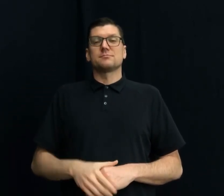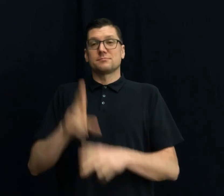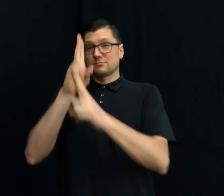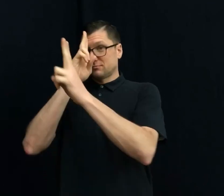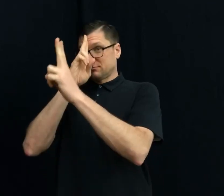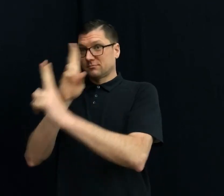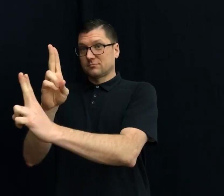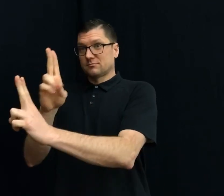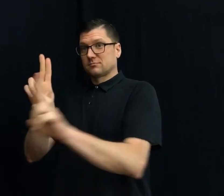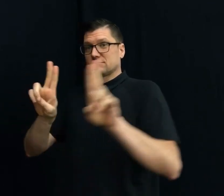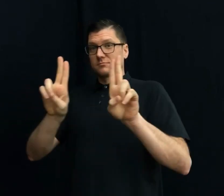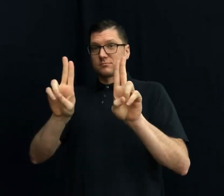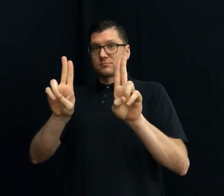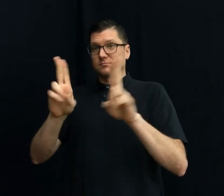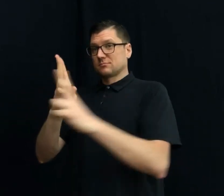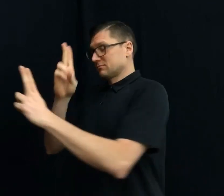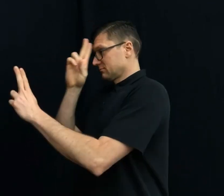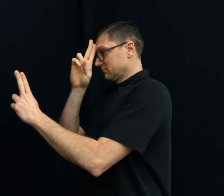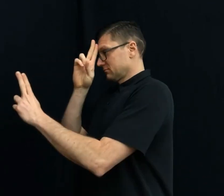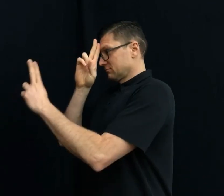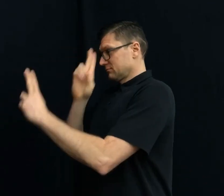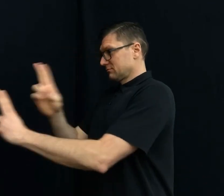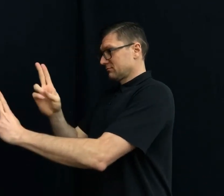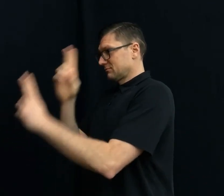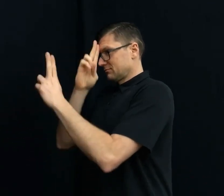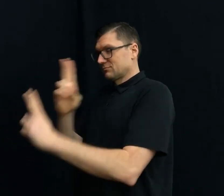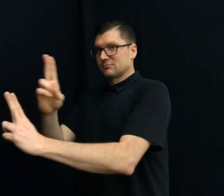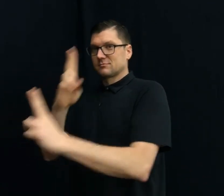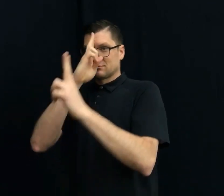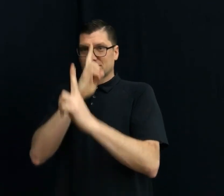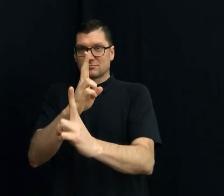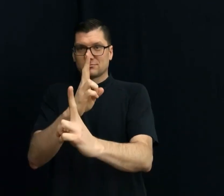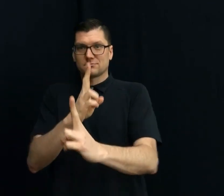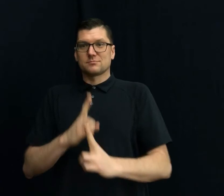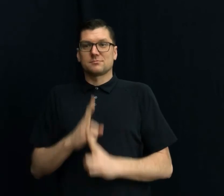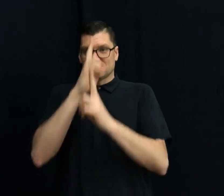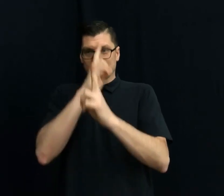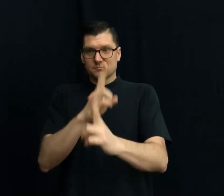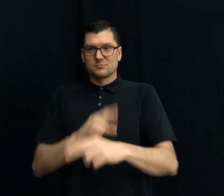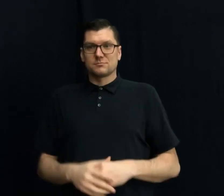HONORS